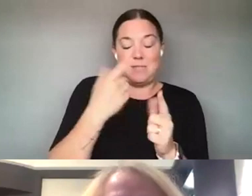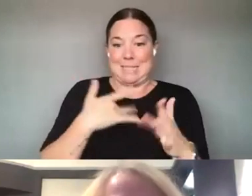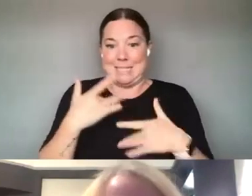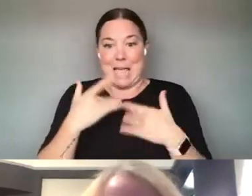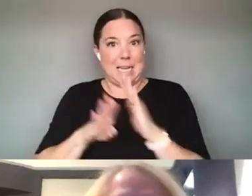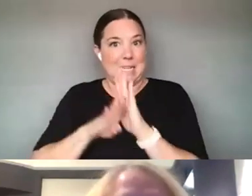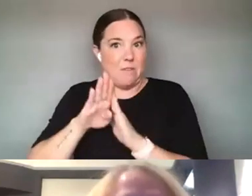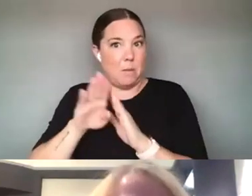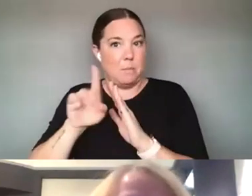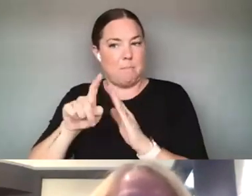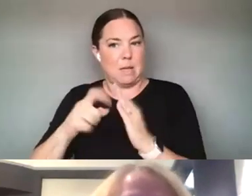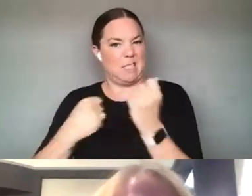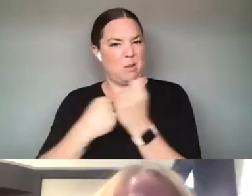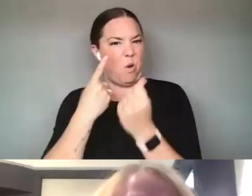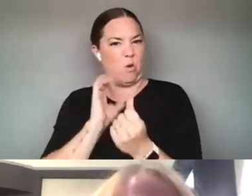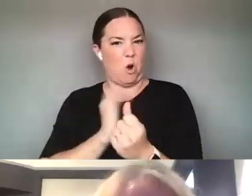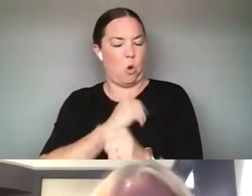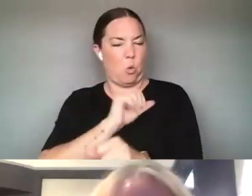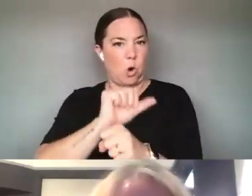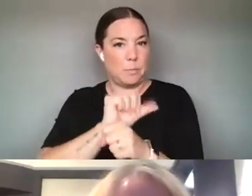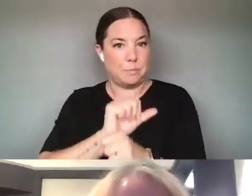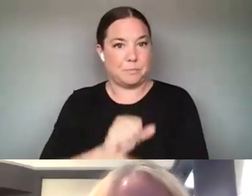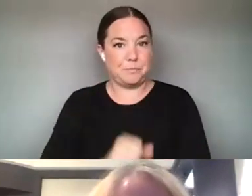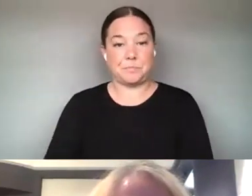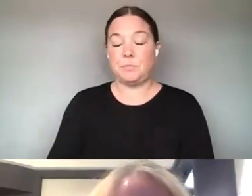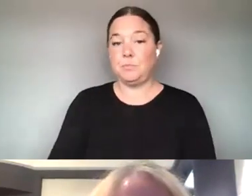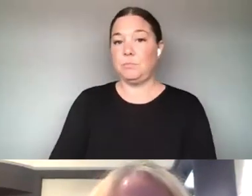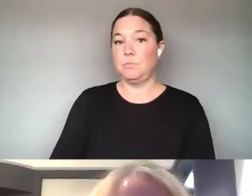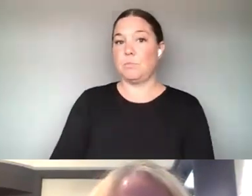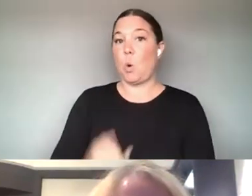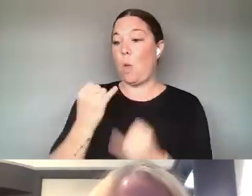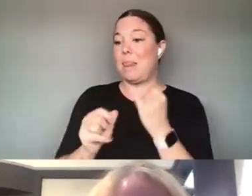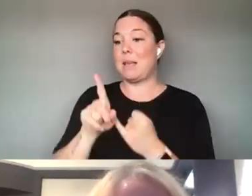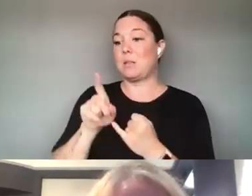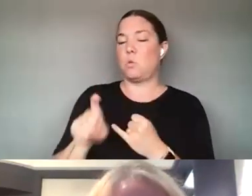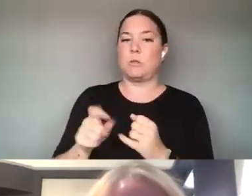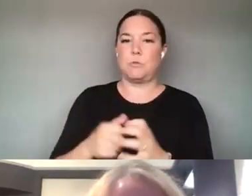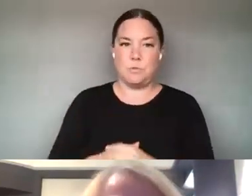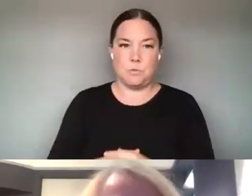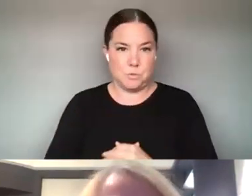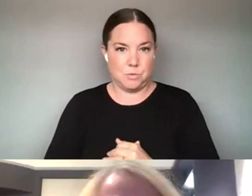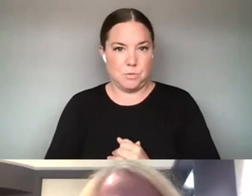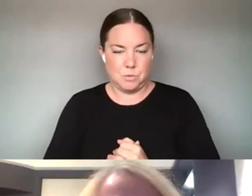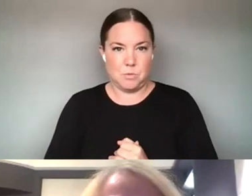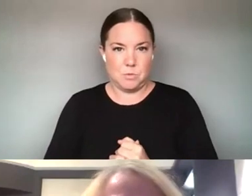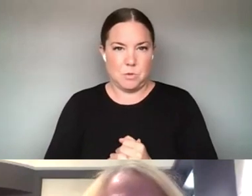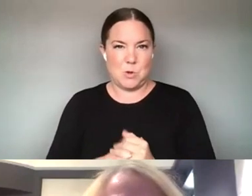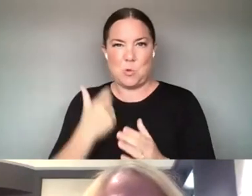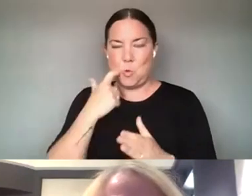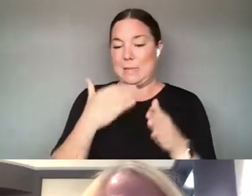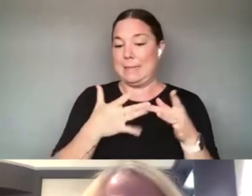SO MY LAST QUESTION IS, IS ON RECENTLY I HAD LED A WORKSHOP AT THE BROOKLYN PUBLIC LIBRARY